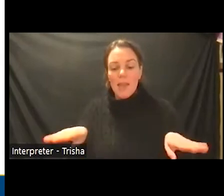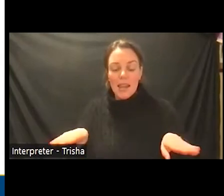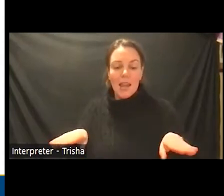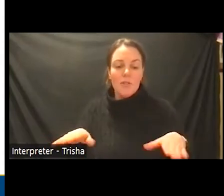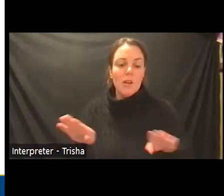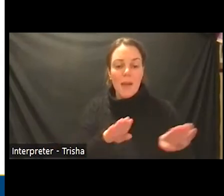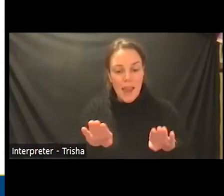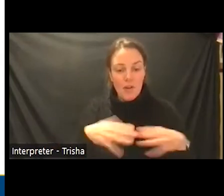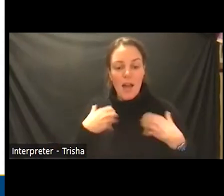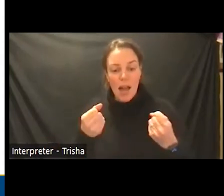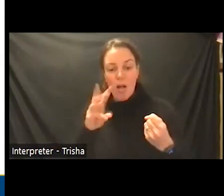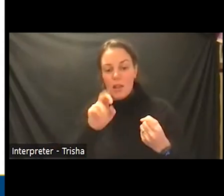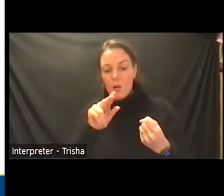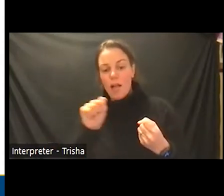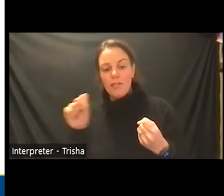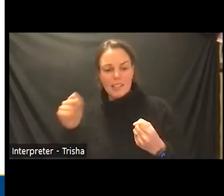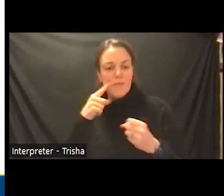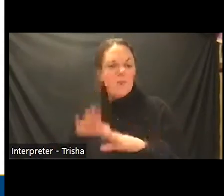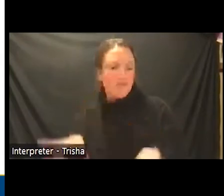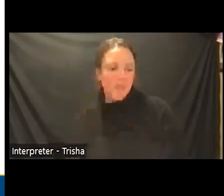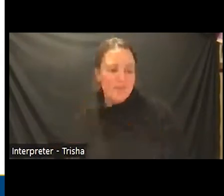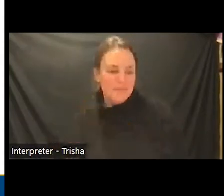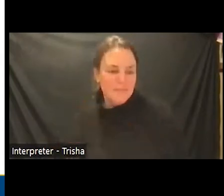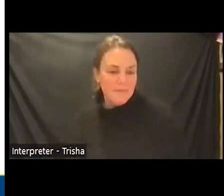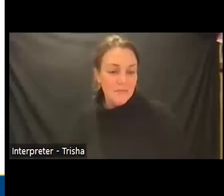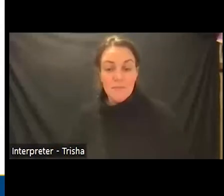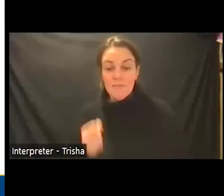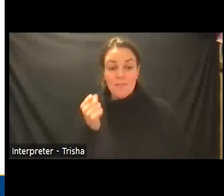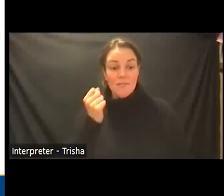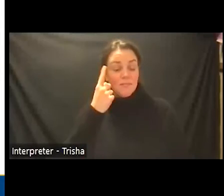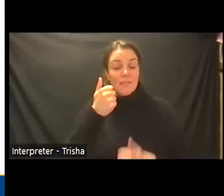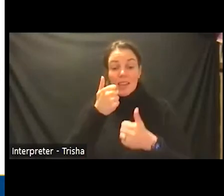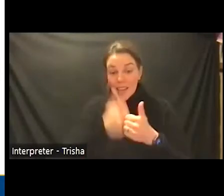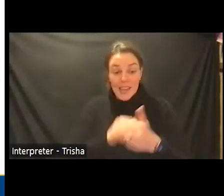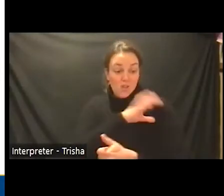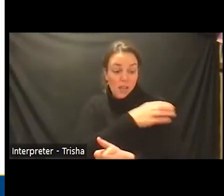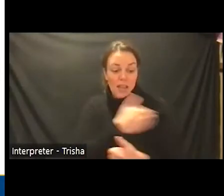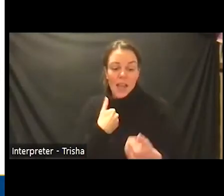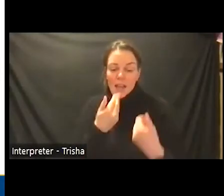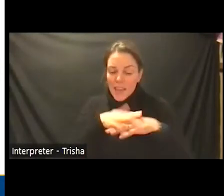for children the services in each of these clinics involve integrated behavioral health and substance